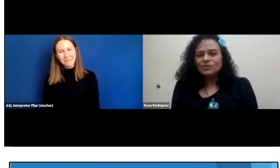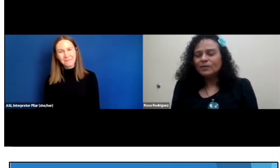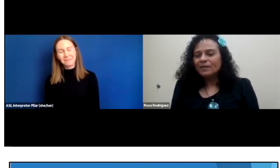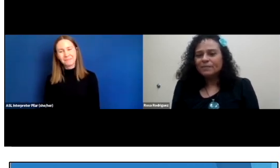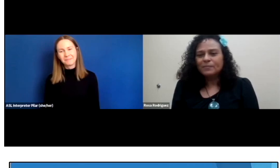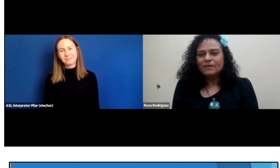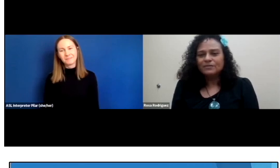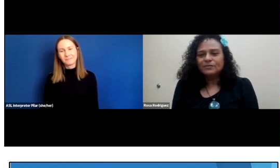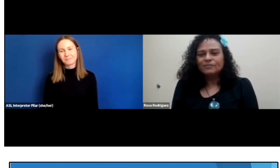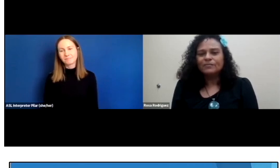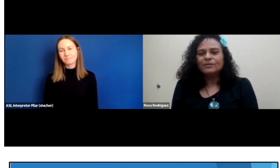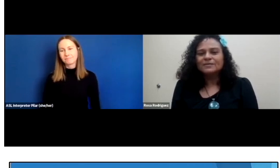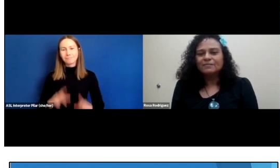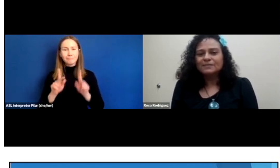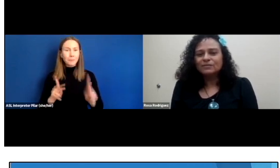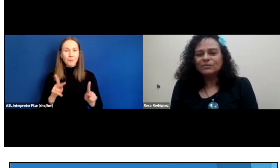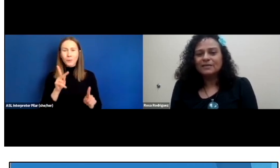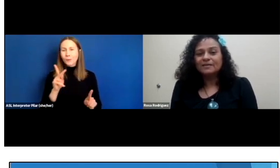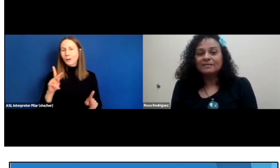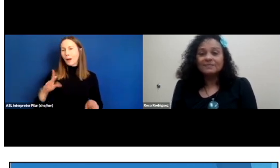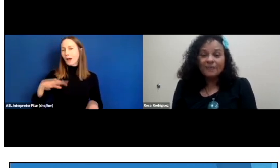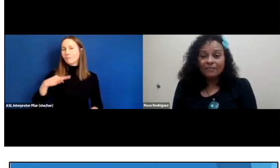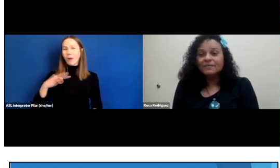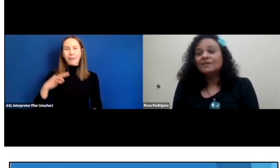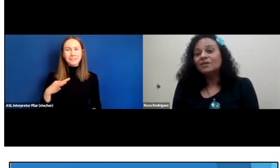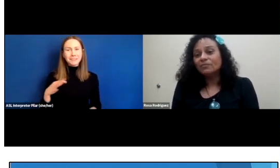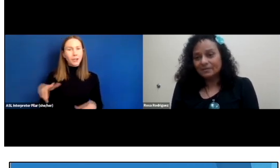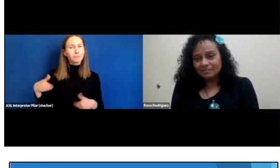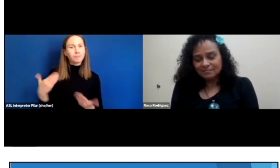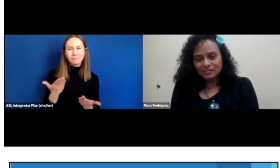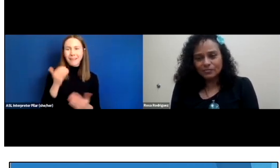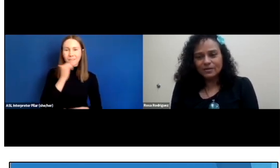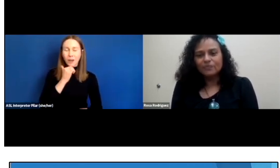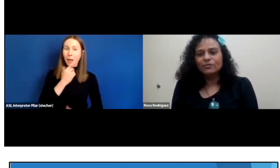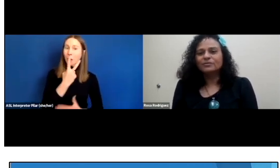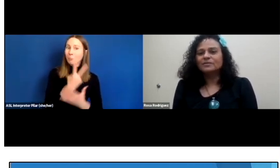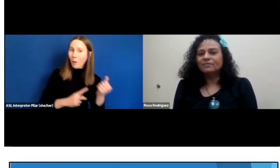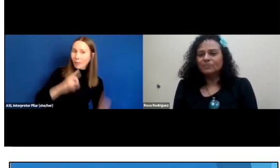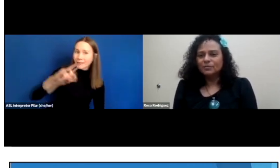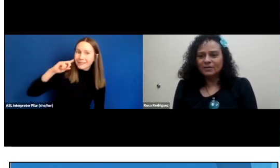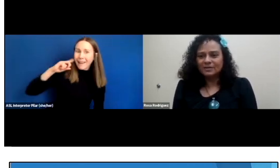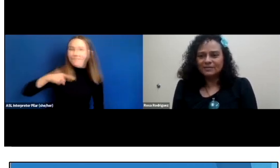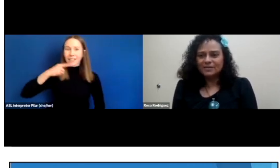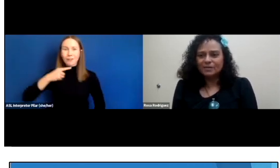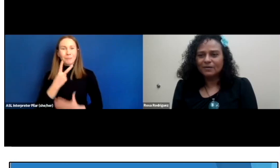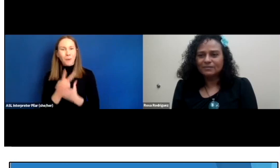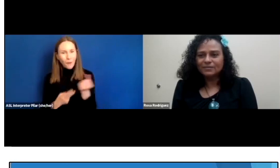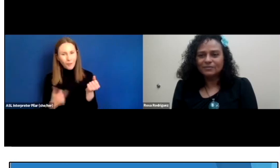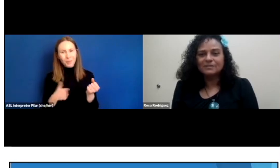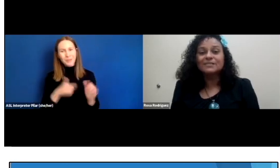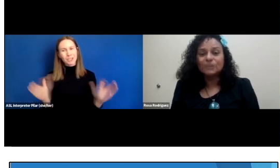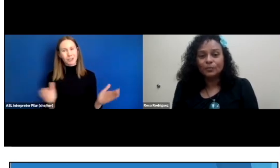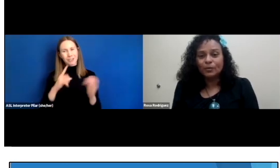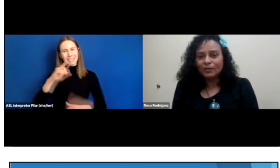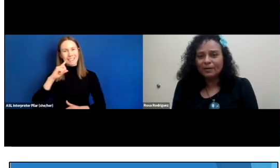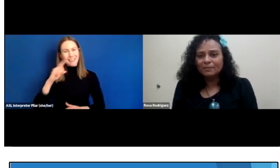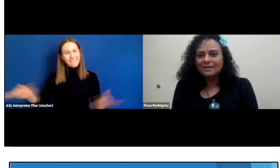So, we have people volunteering for us every single day, deaf and hearing. We encourage the deaf community to come volunteer, this is their program,